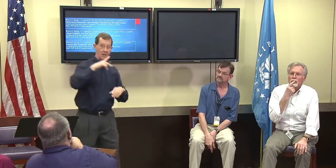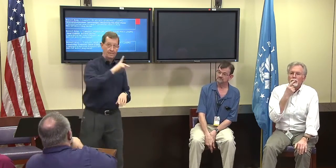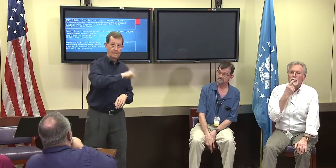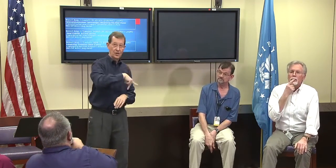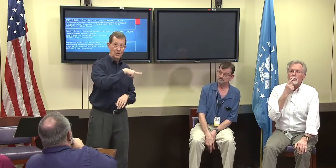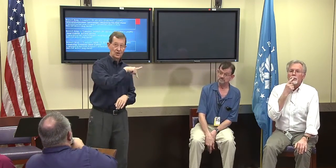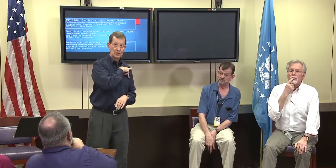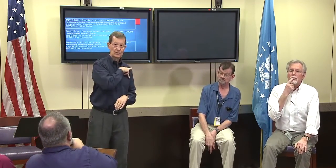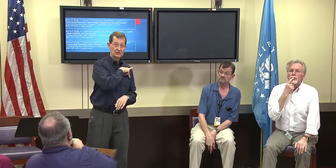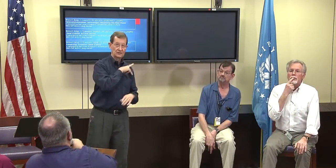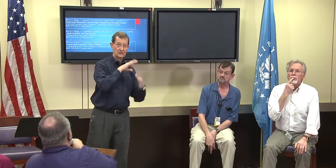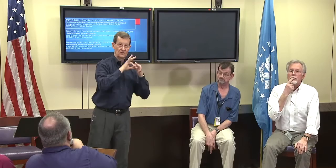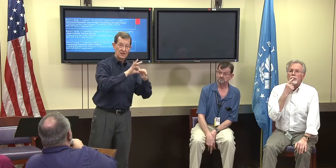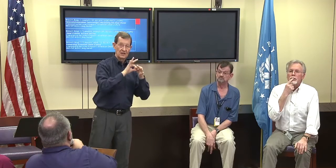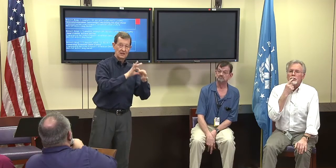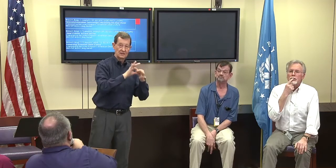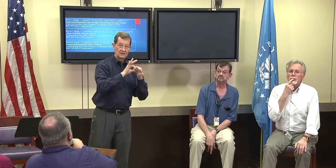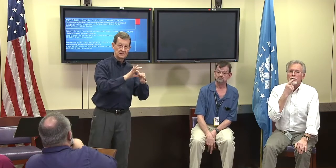You would ask the question again?